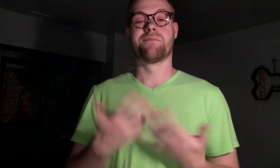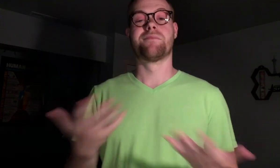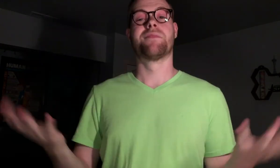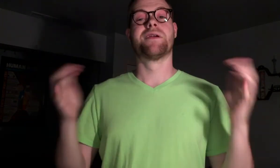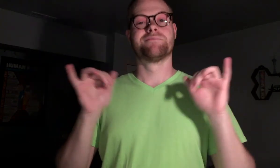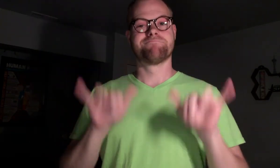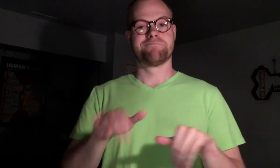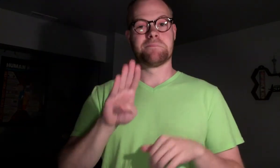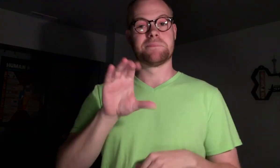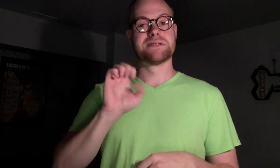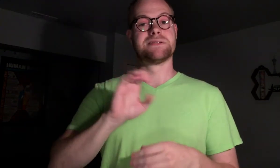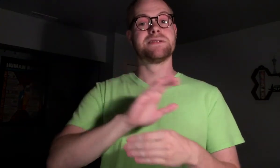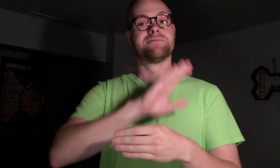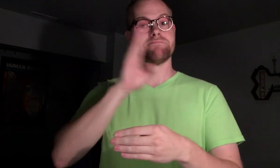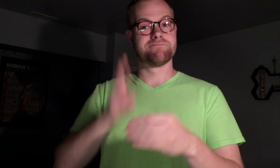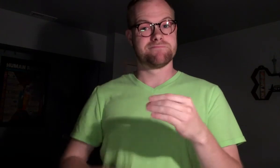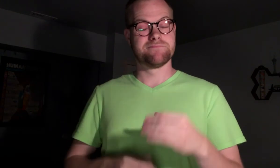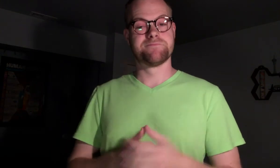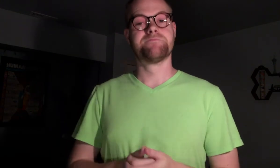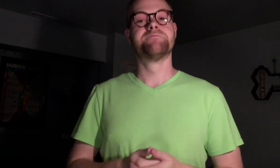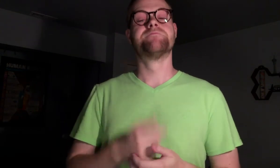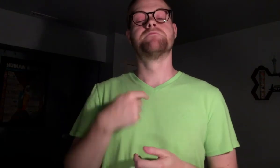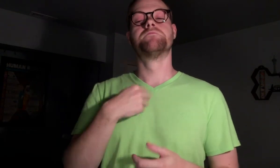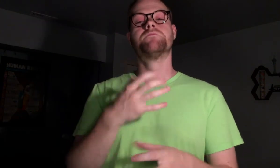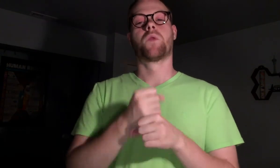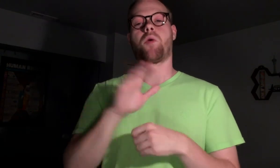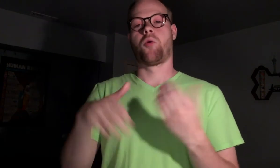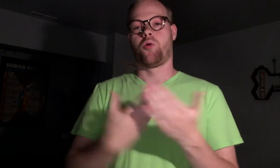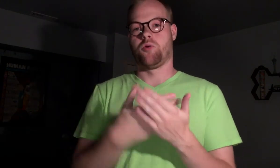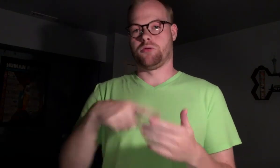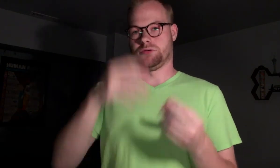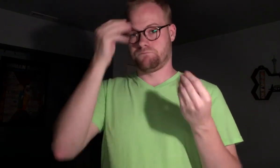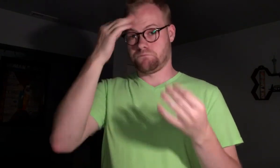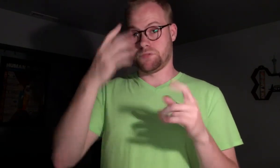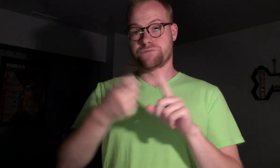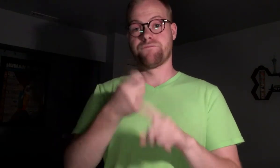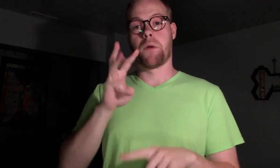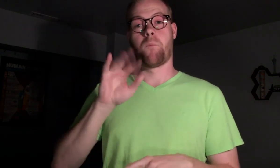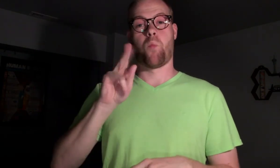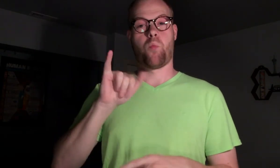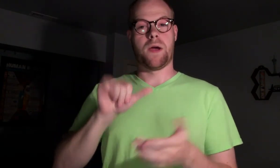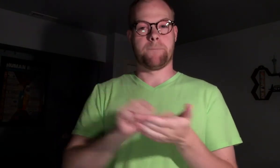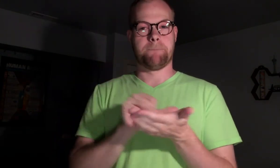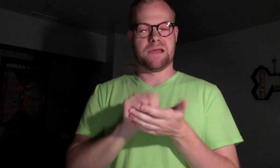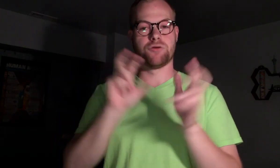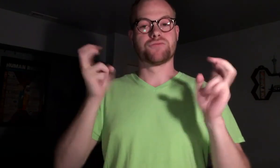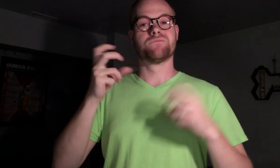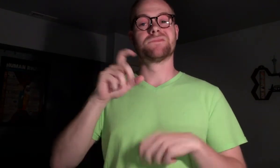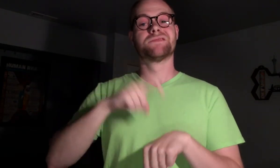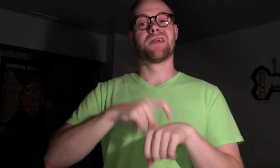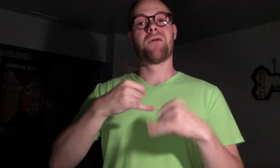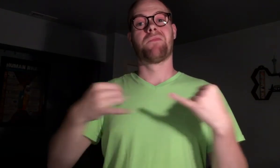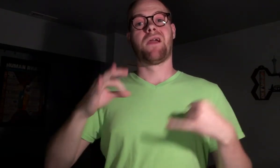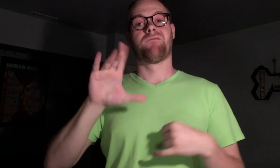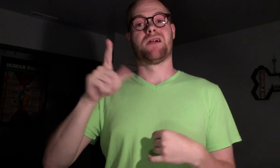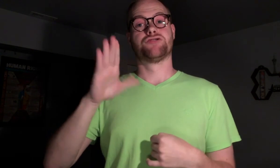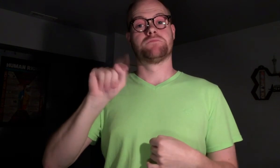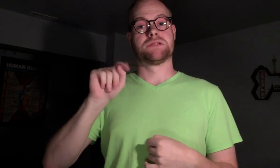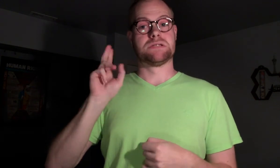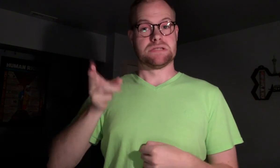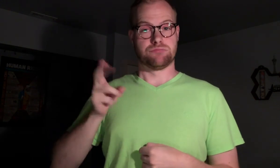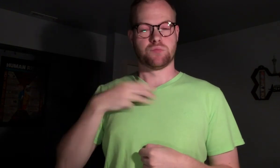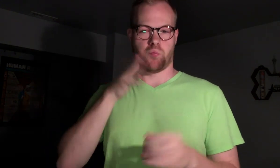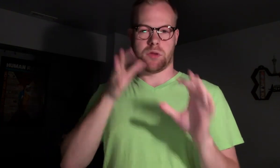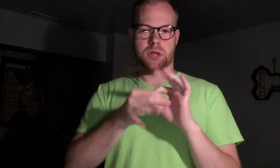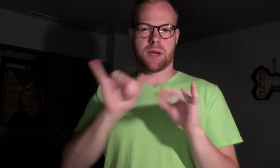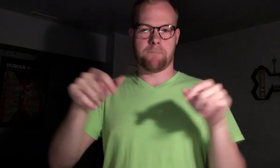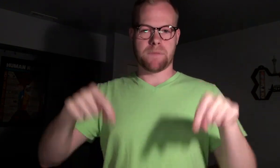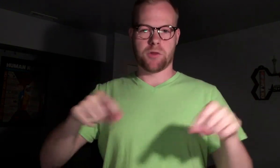And with that, BCE ends. I got all of this from the Wiki page, Timeline of LGBT History, which I will link below.